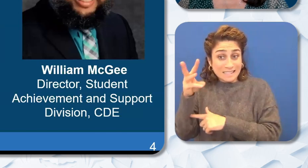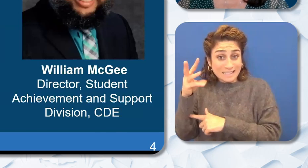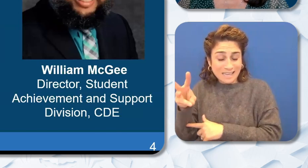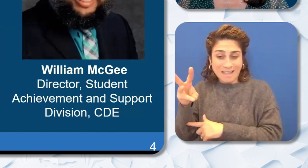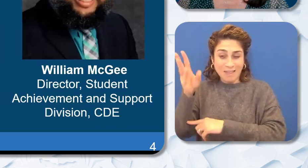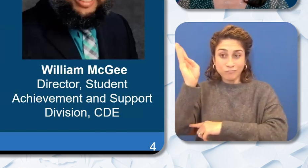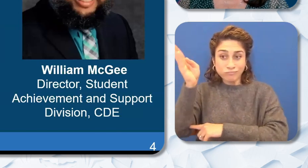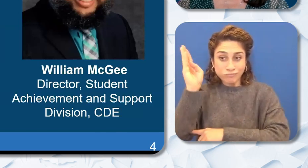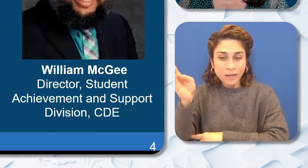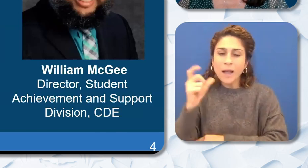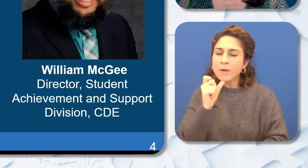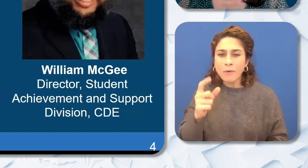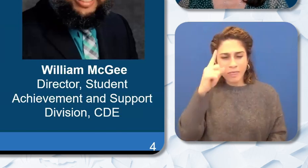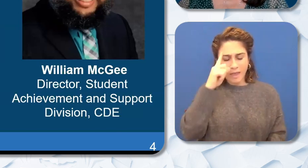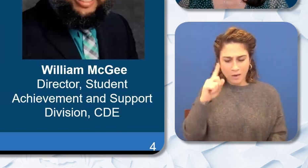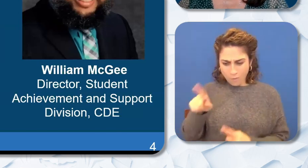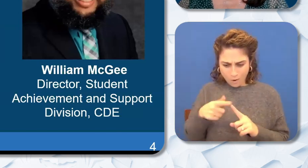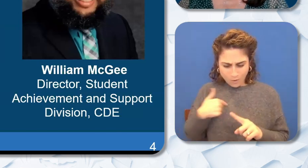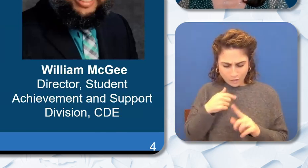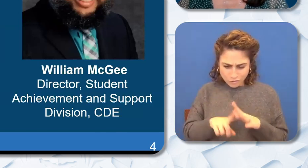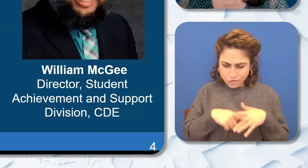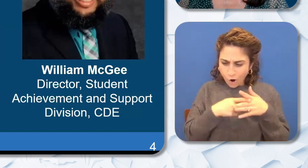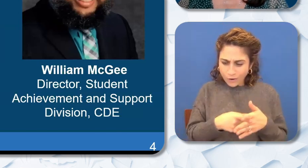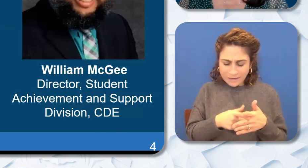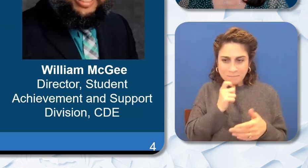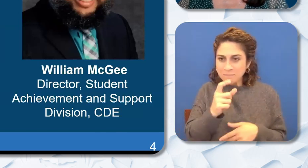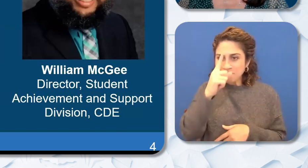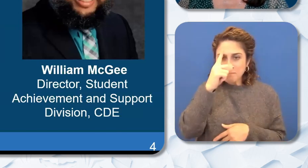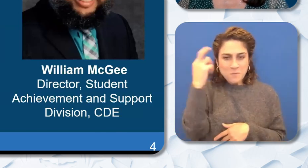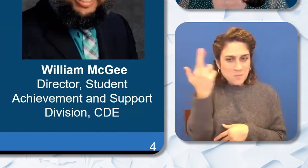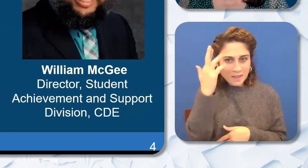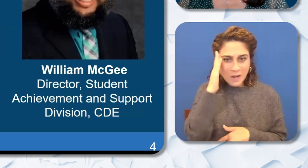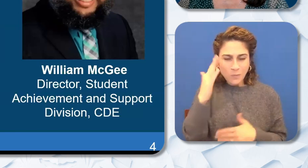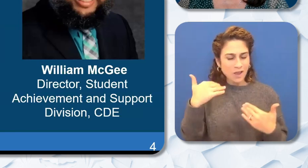when we started this that we thought we'd have so many but they have been so successful that we